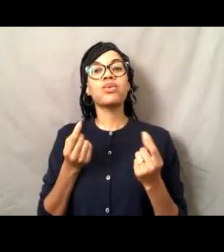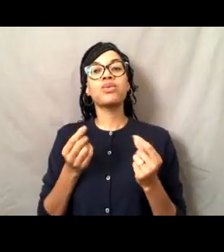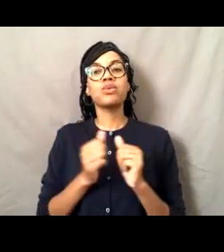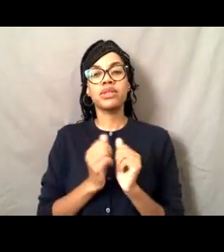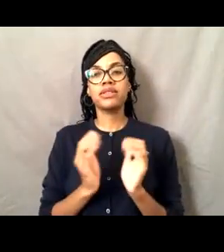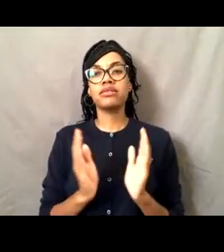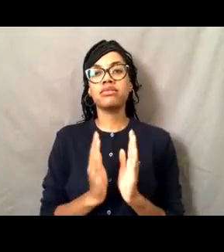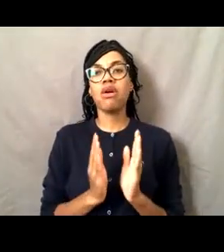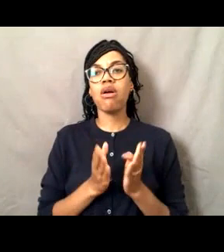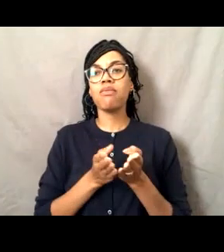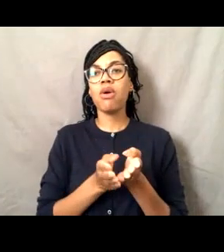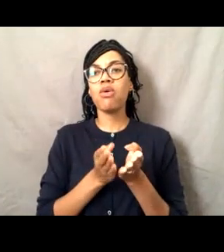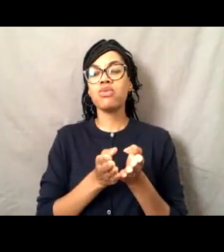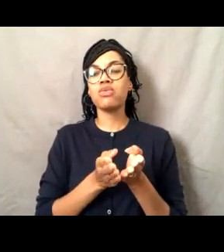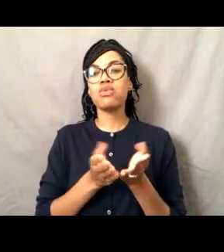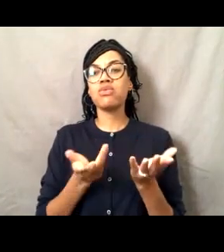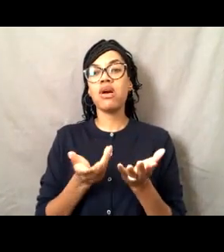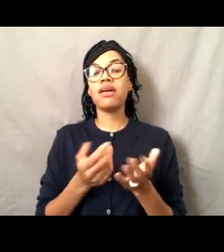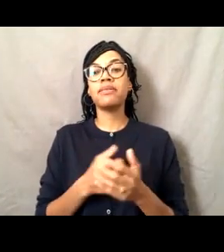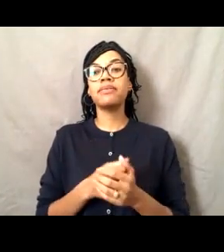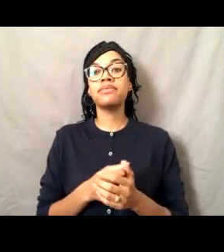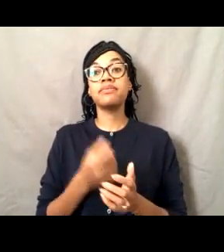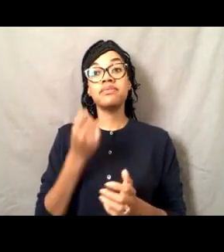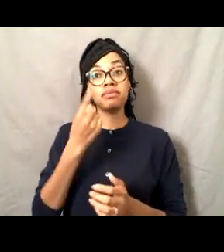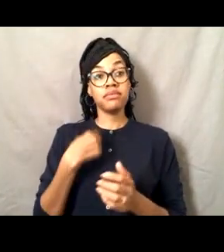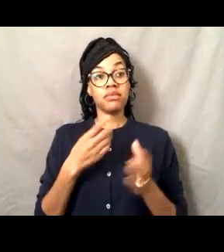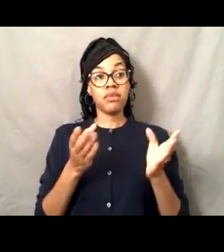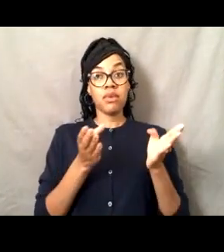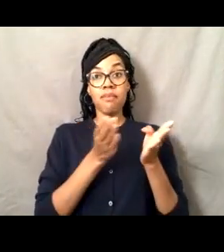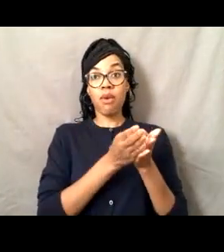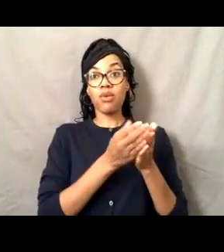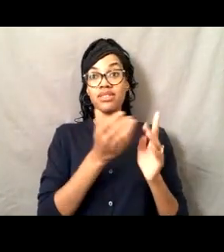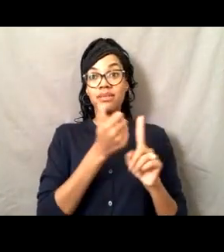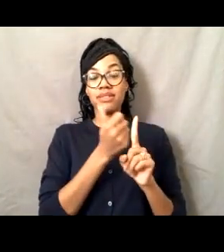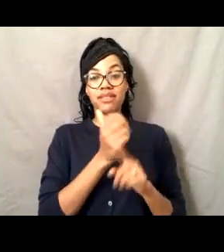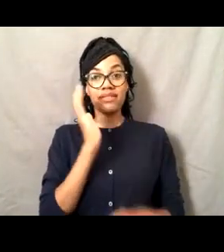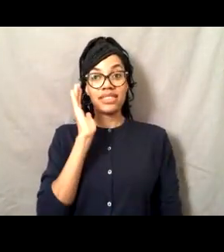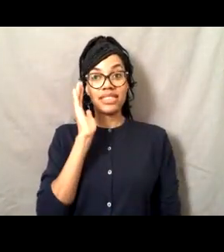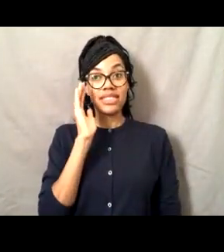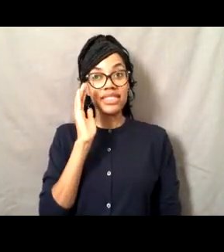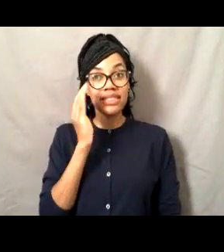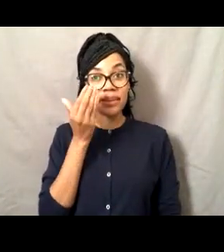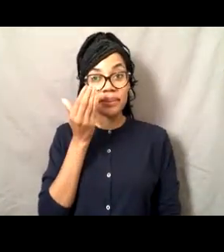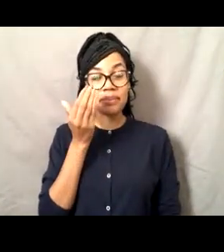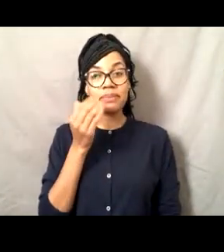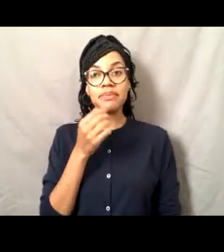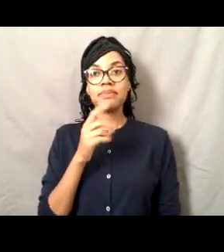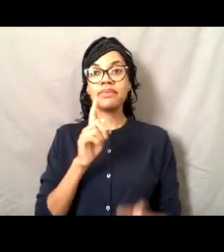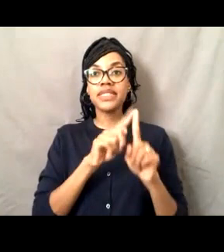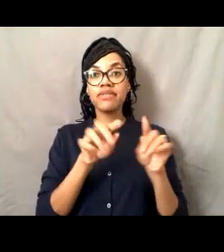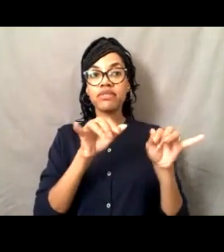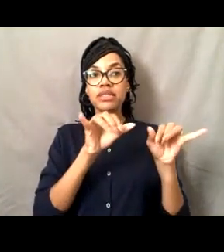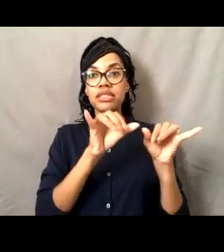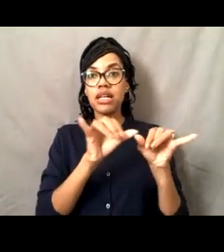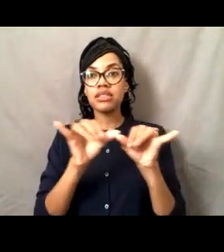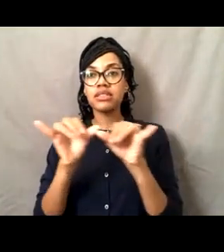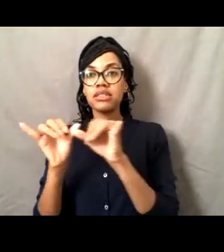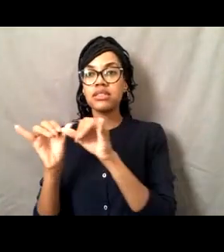especially since the boats seem to be different sizes. So did you have to do more things